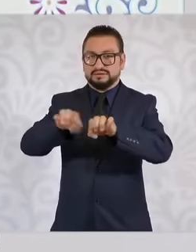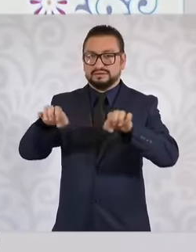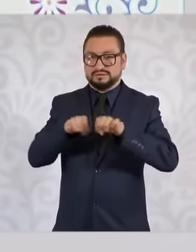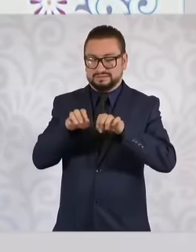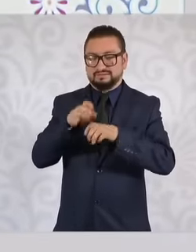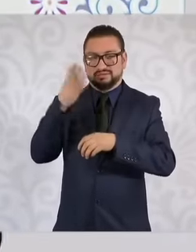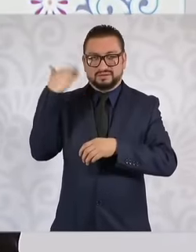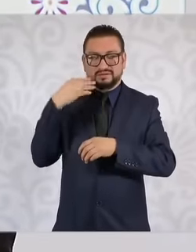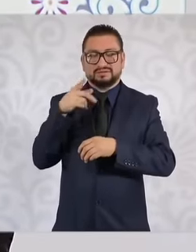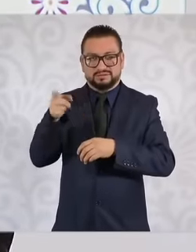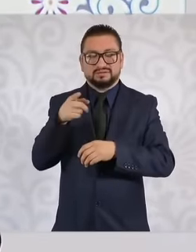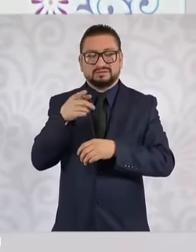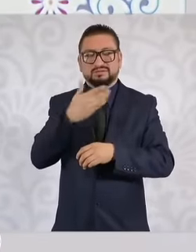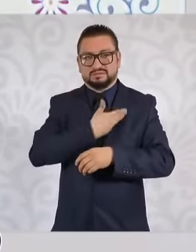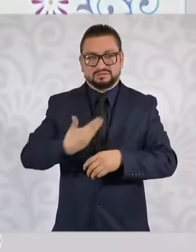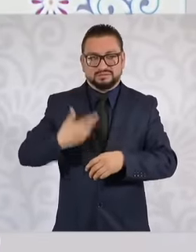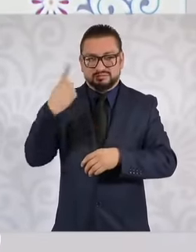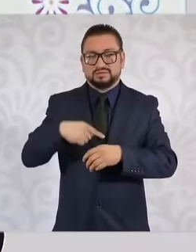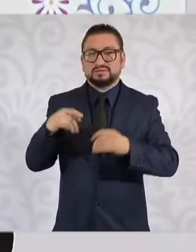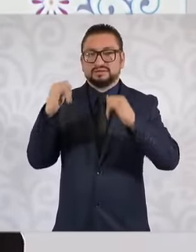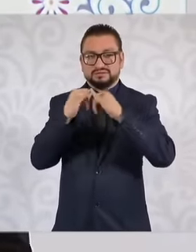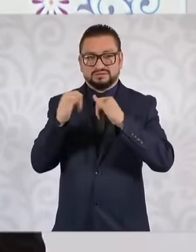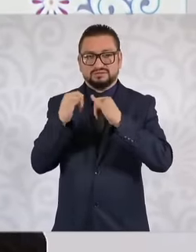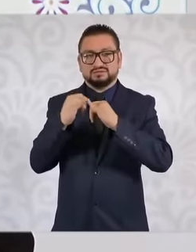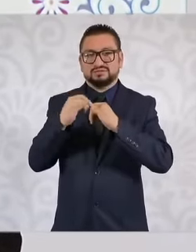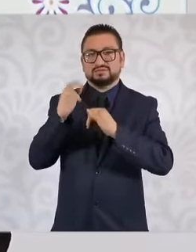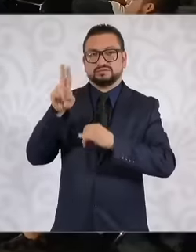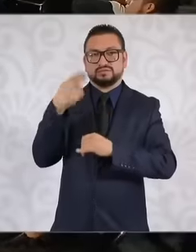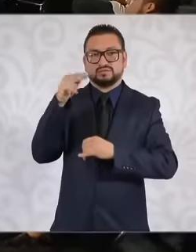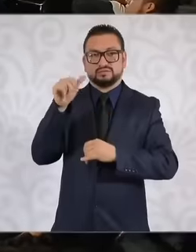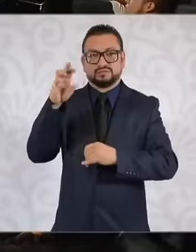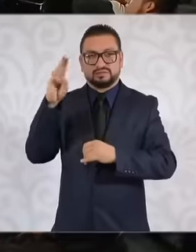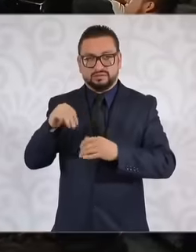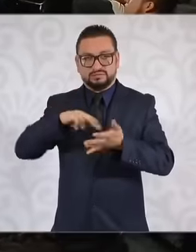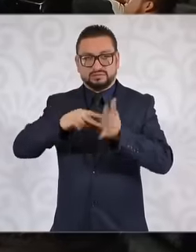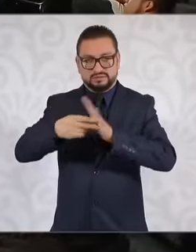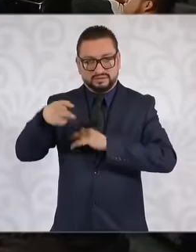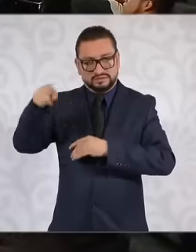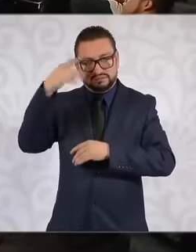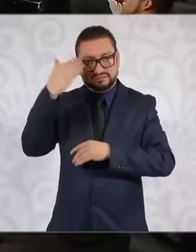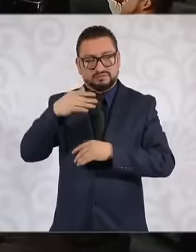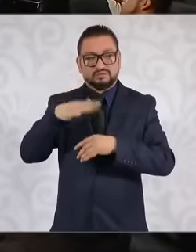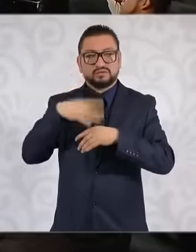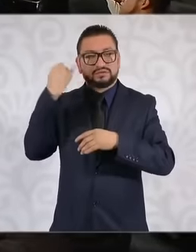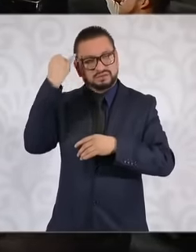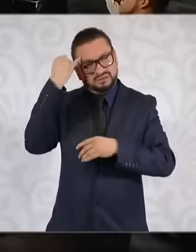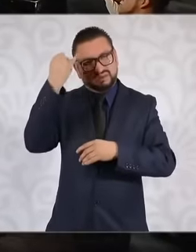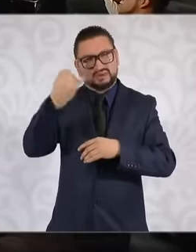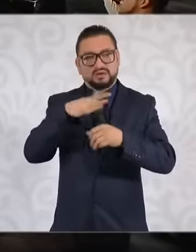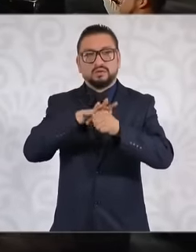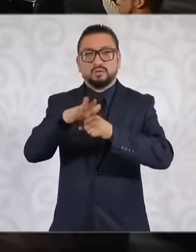indicated to us from the UNAM Institute of Engineering of the UNAM because the idea is to have the project